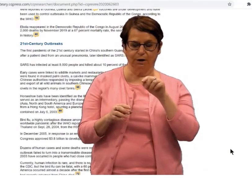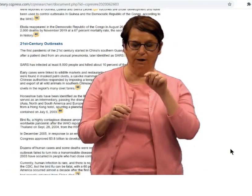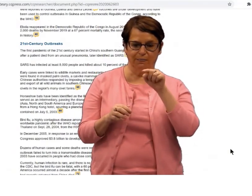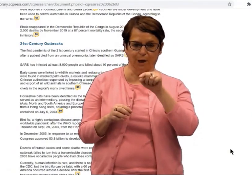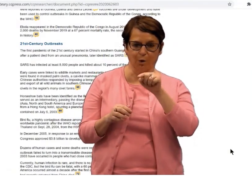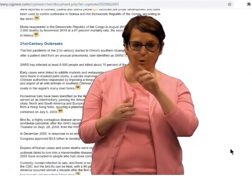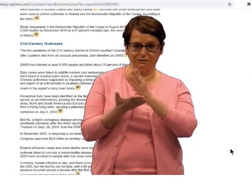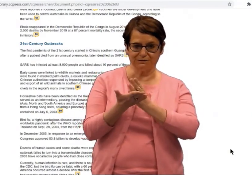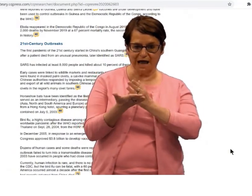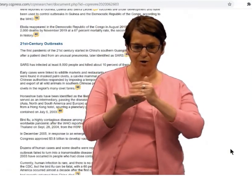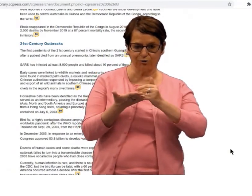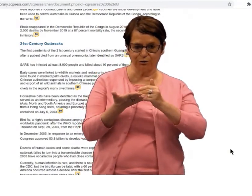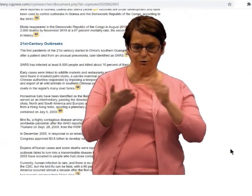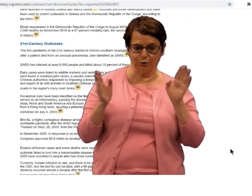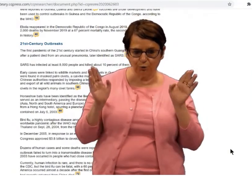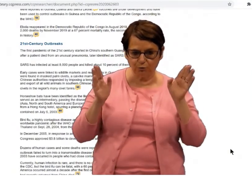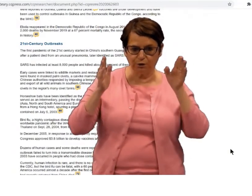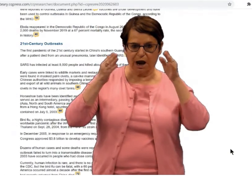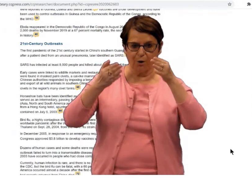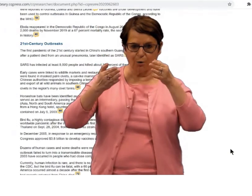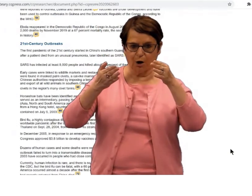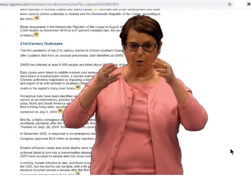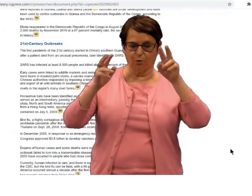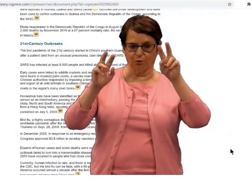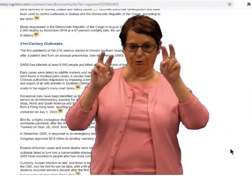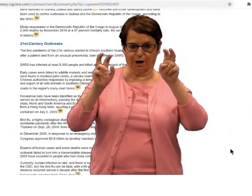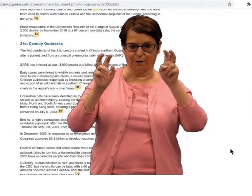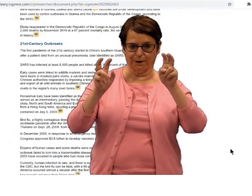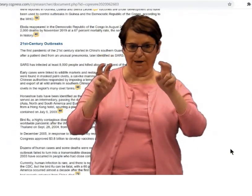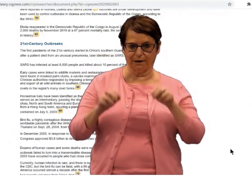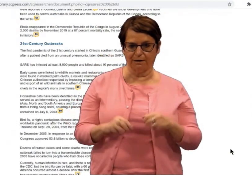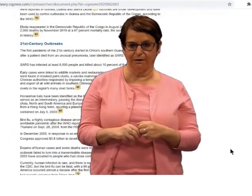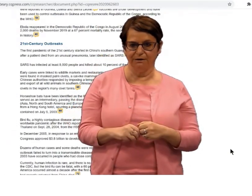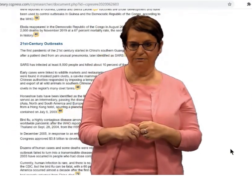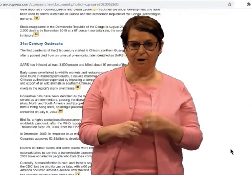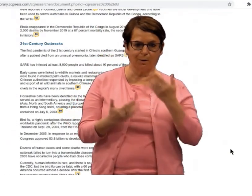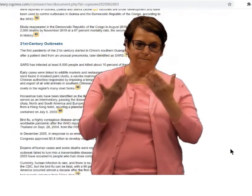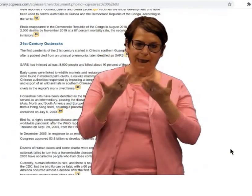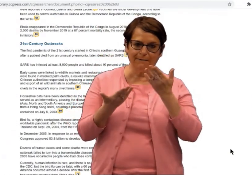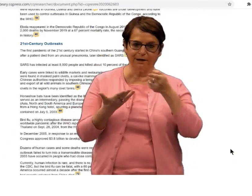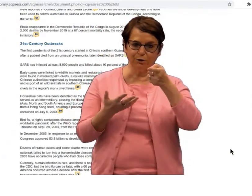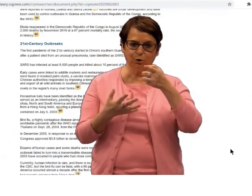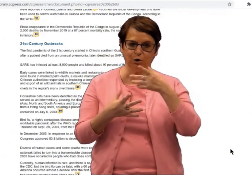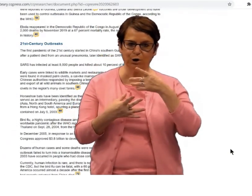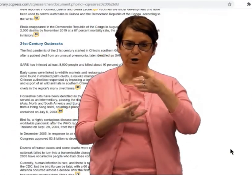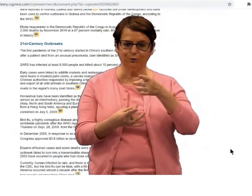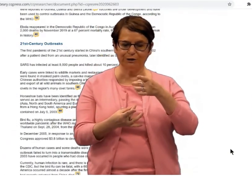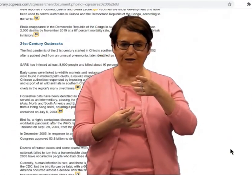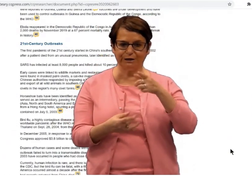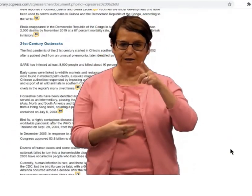and you can use those sections to narrow your topic.